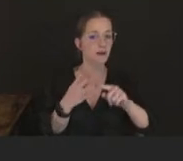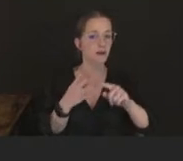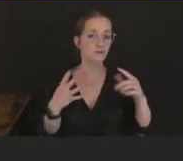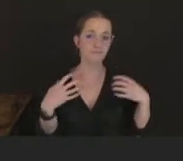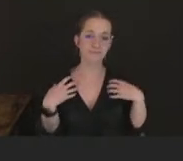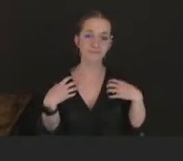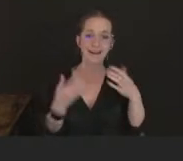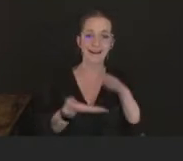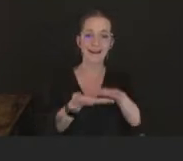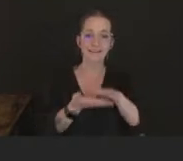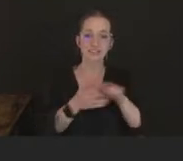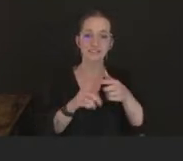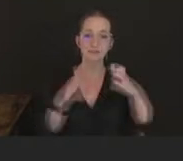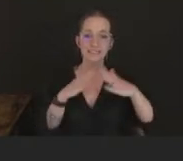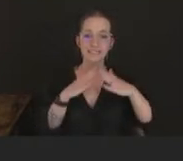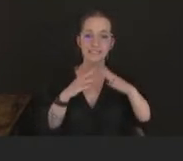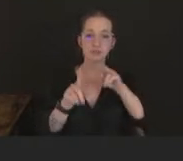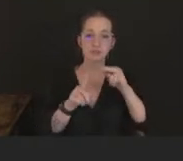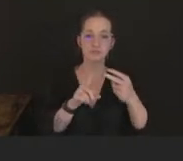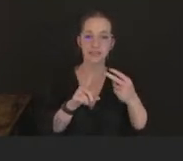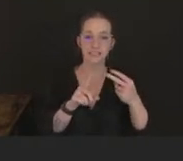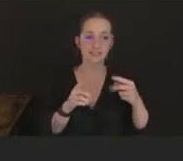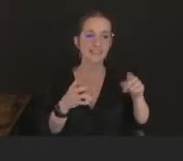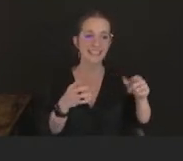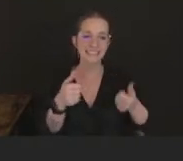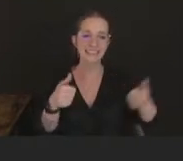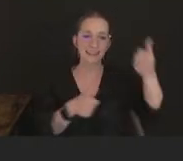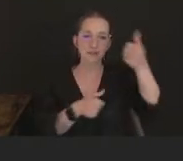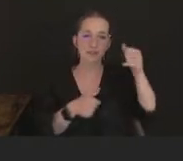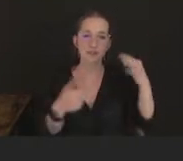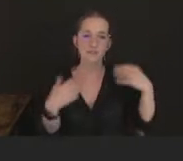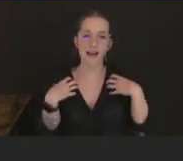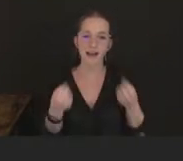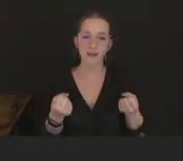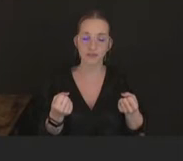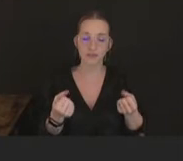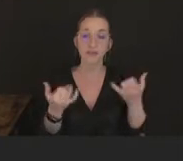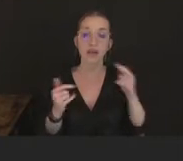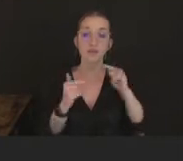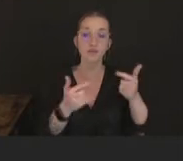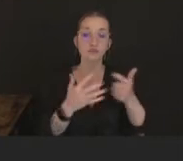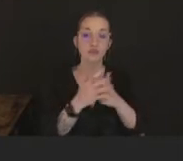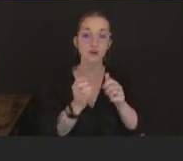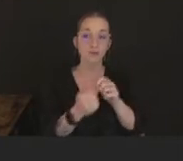of health. And with that, I'll give Dr. Carter the floor, and we'll start the panel. Thank you.